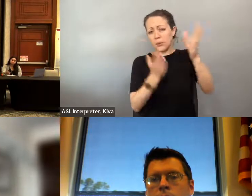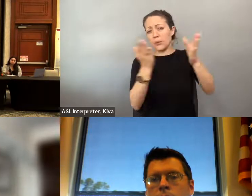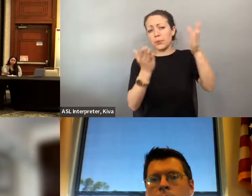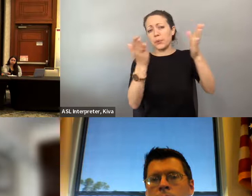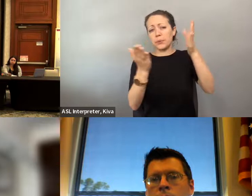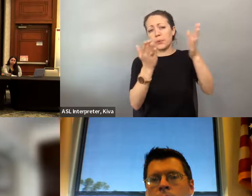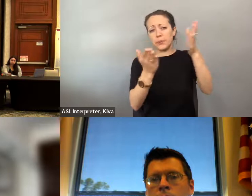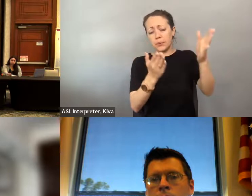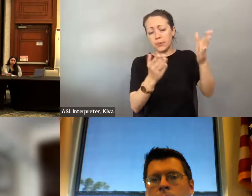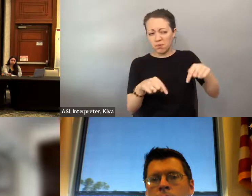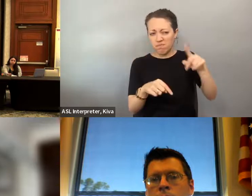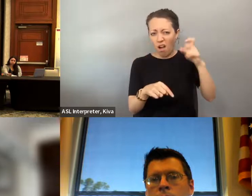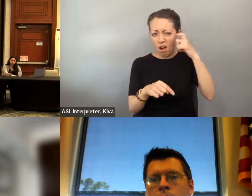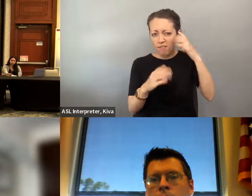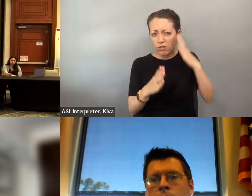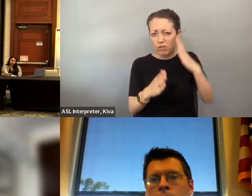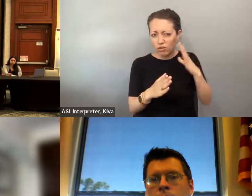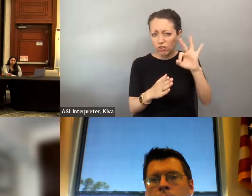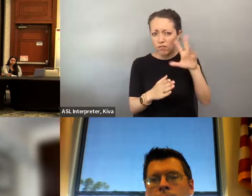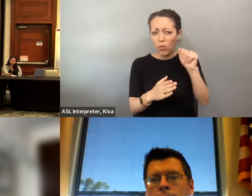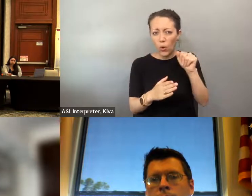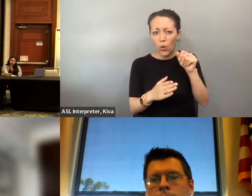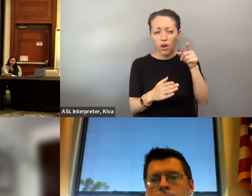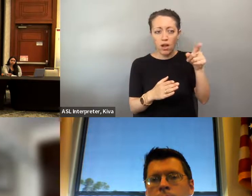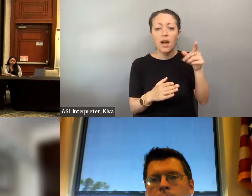let me just say this, right now we are seeing a wave of